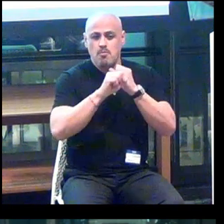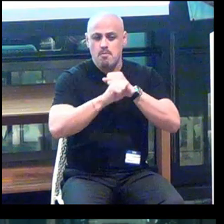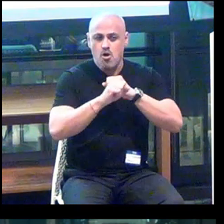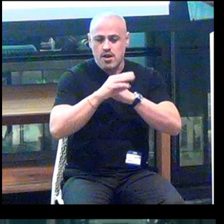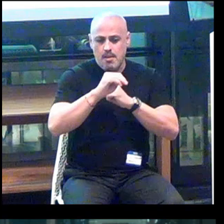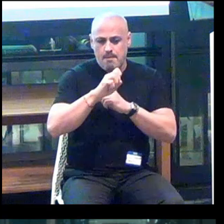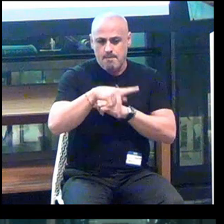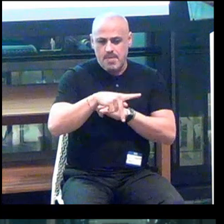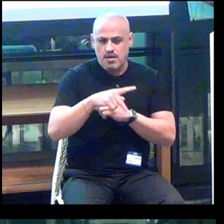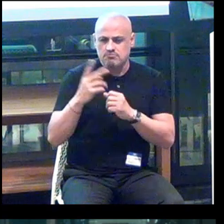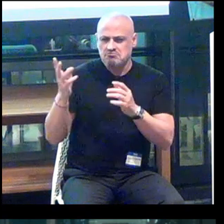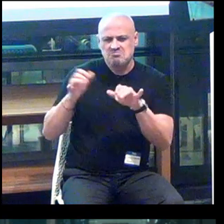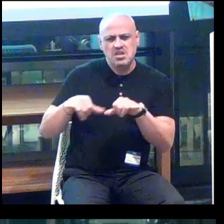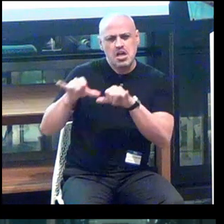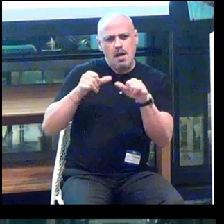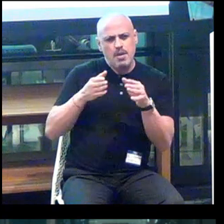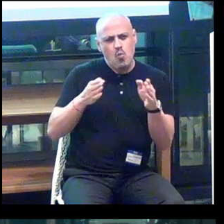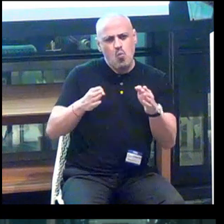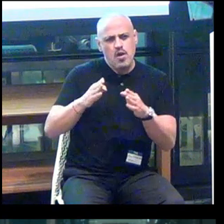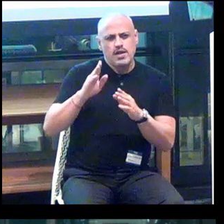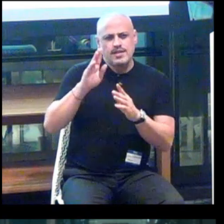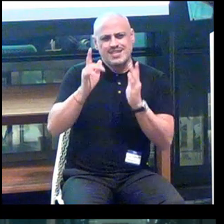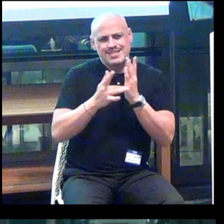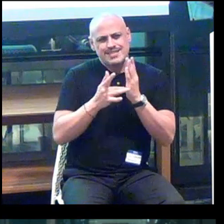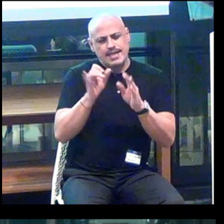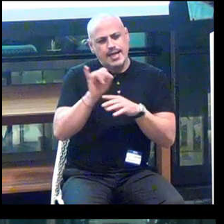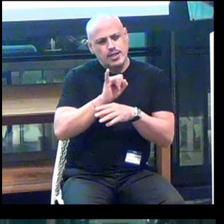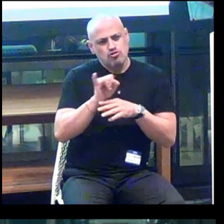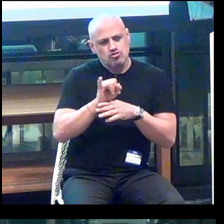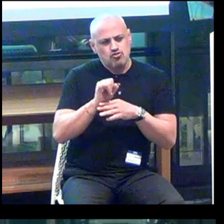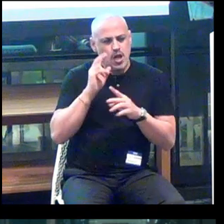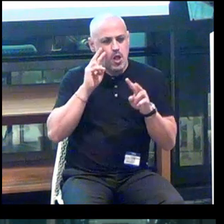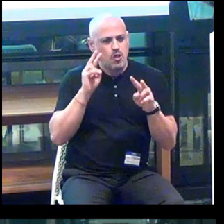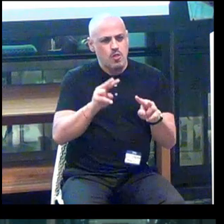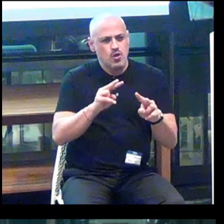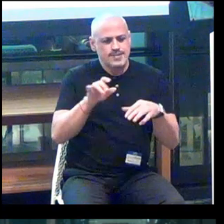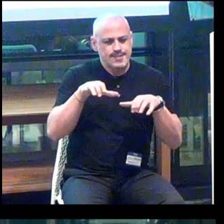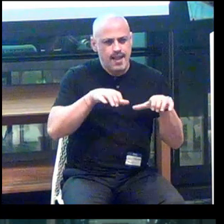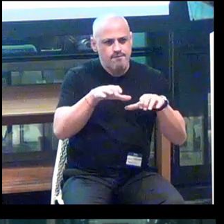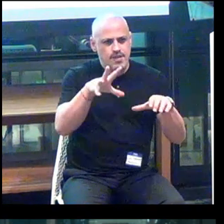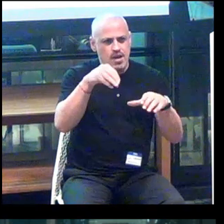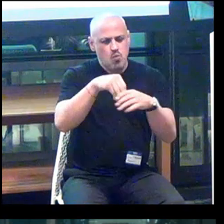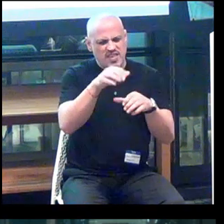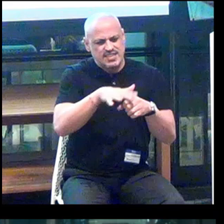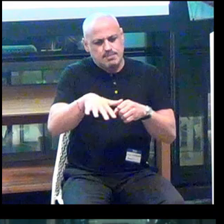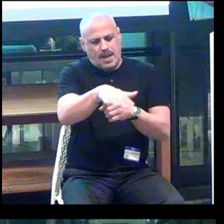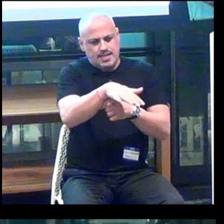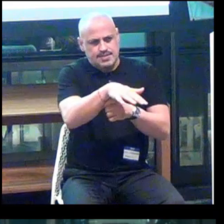It's a common way that the tech industry looks at activity within a space.